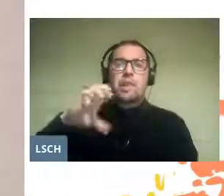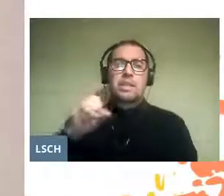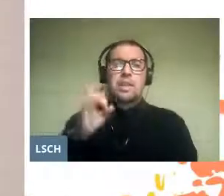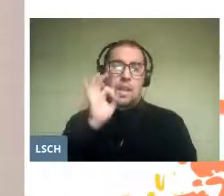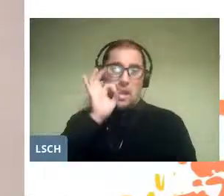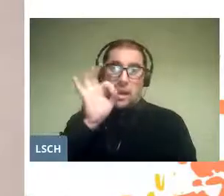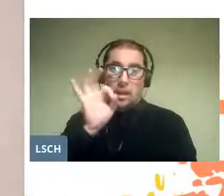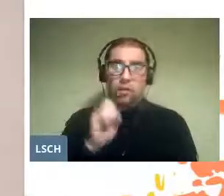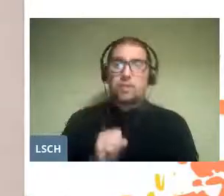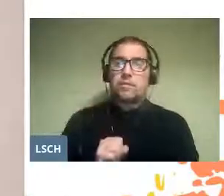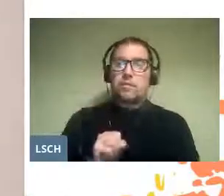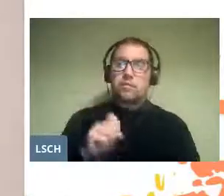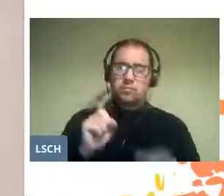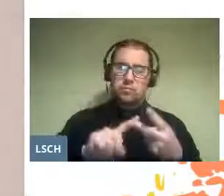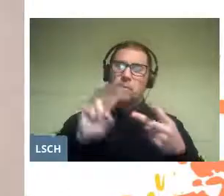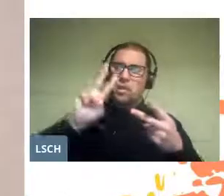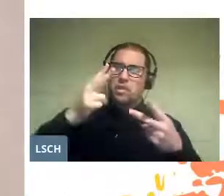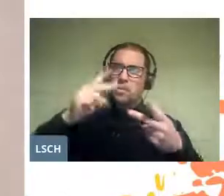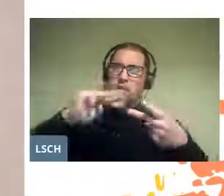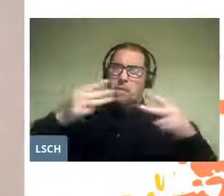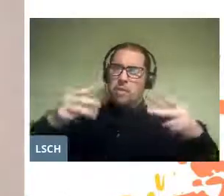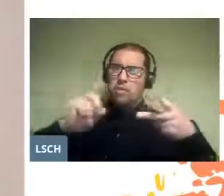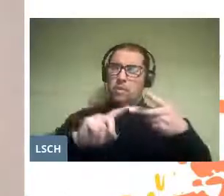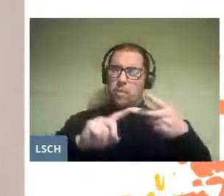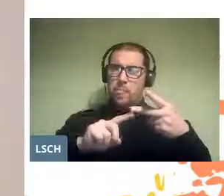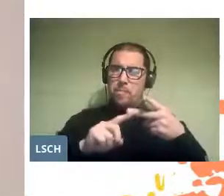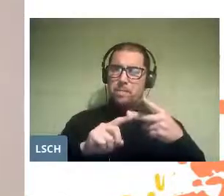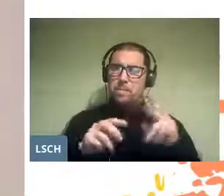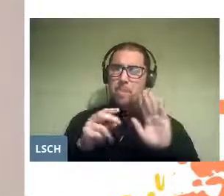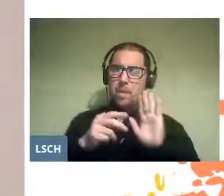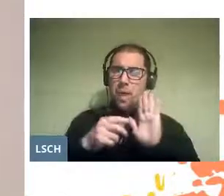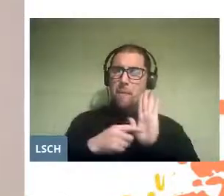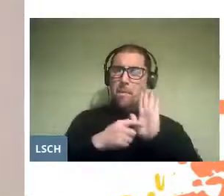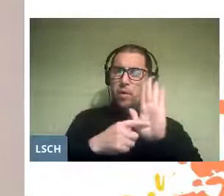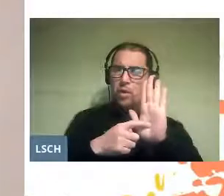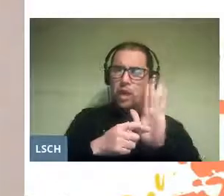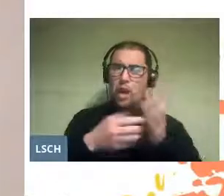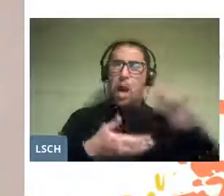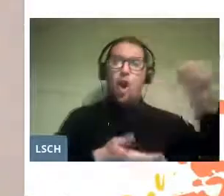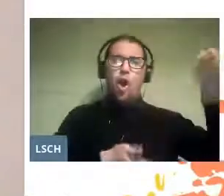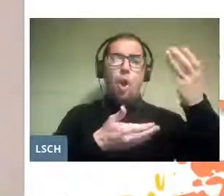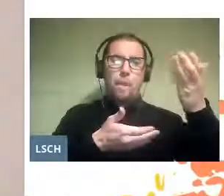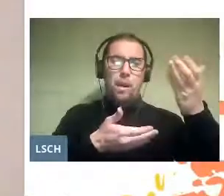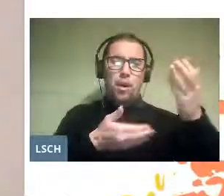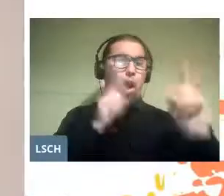A second modality is opera shows made for children.